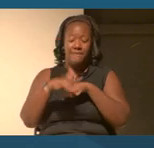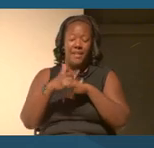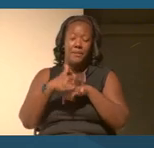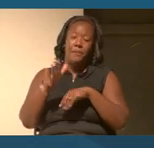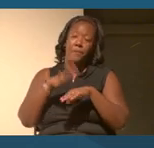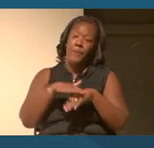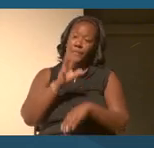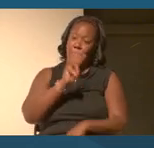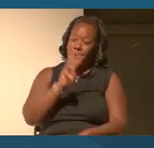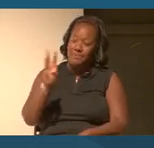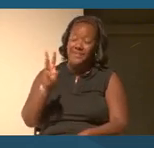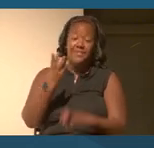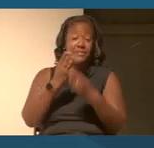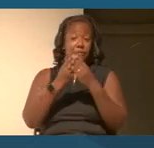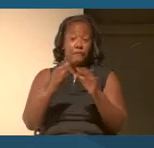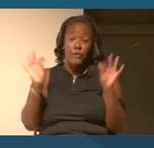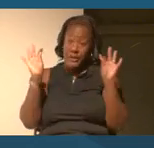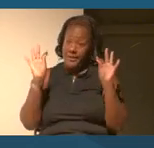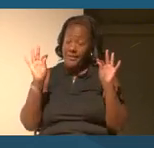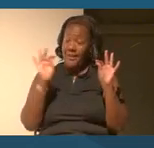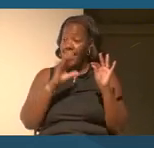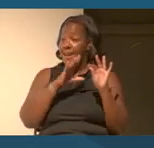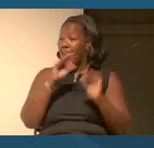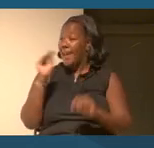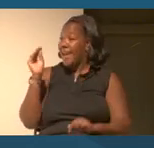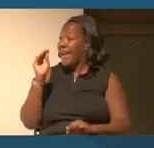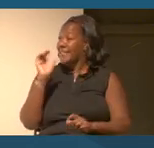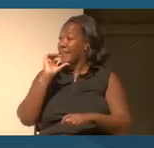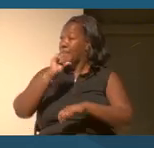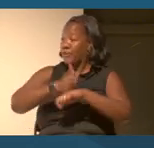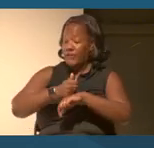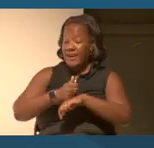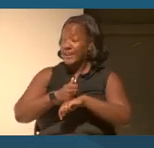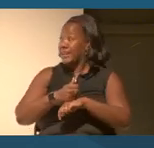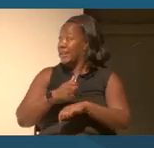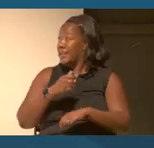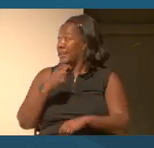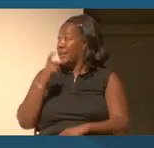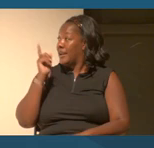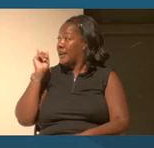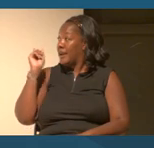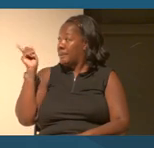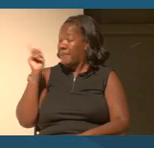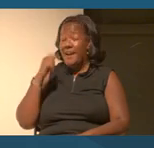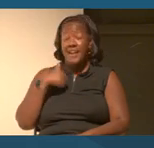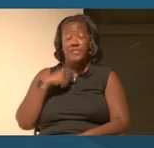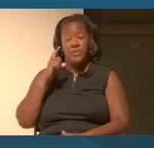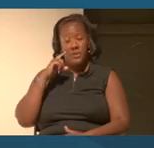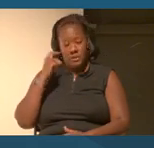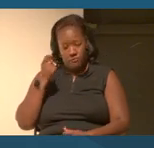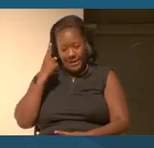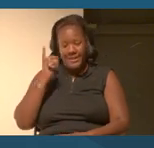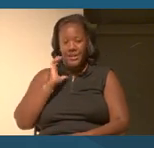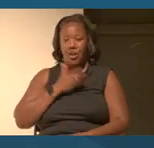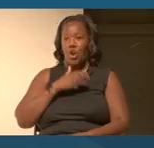They are free and they were created by the Reckoning with our Racial Past initiative. So thank you for being here. Thank you.